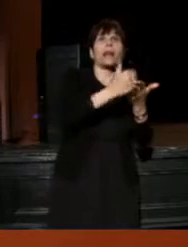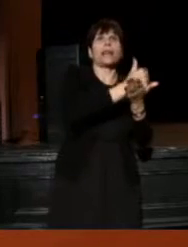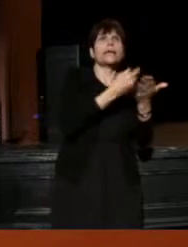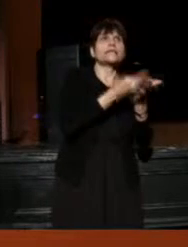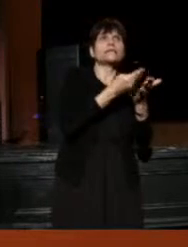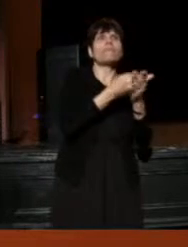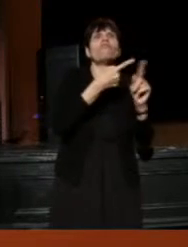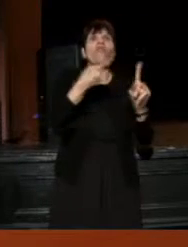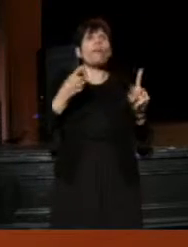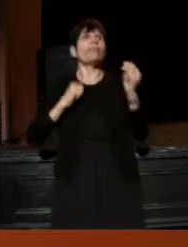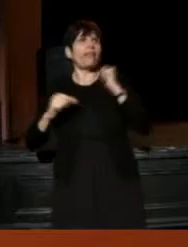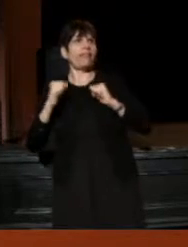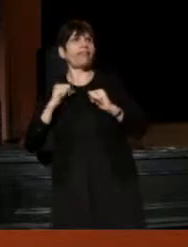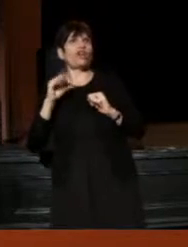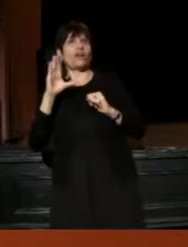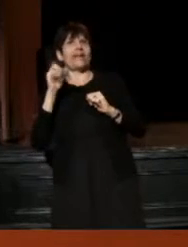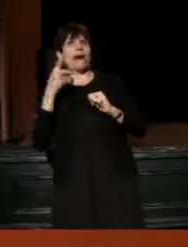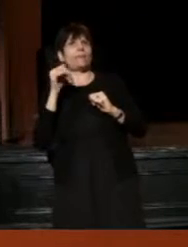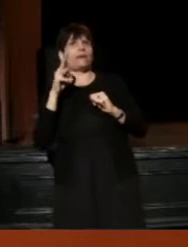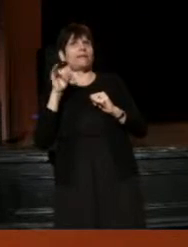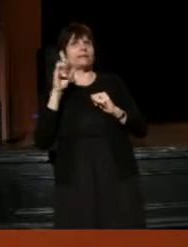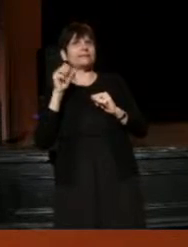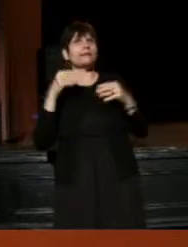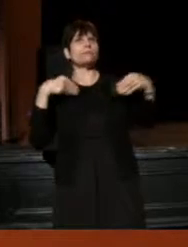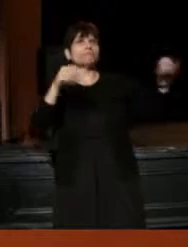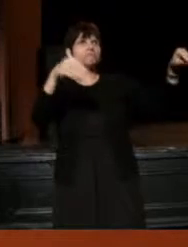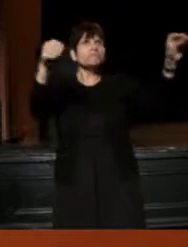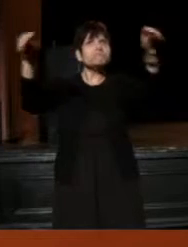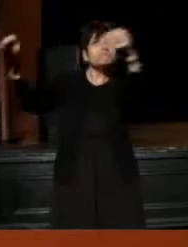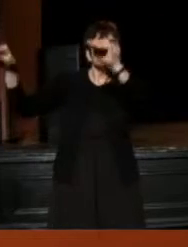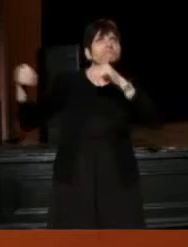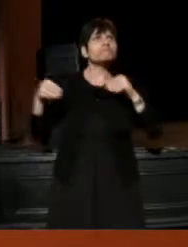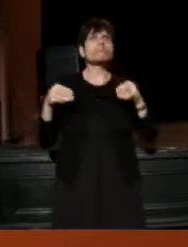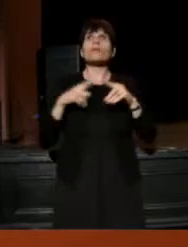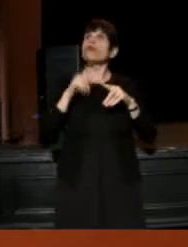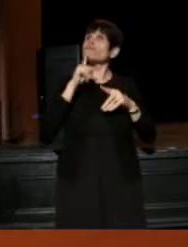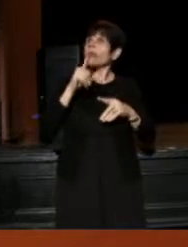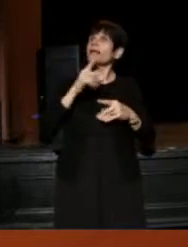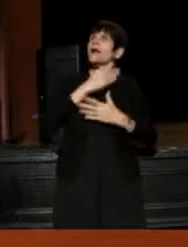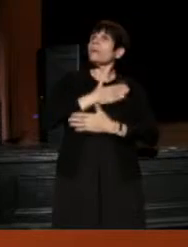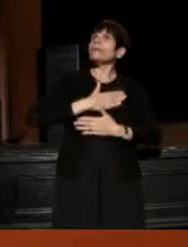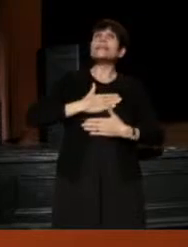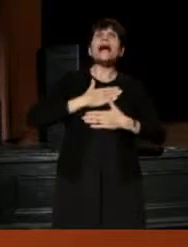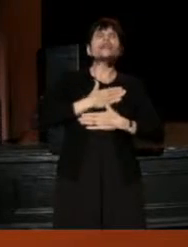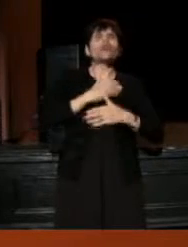So, I had the great pleasure of working side by side with him,